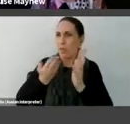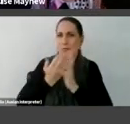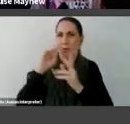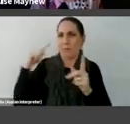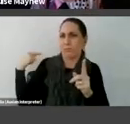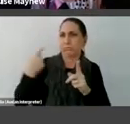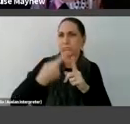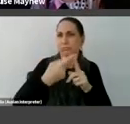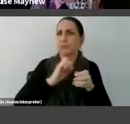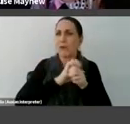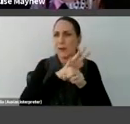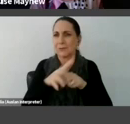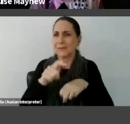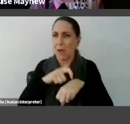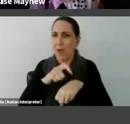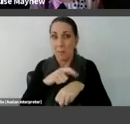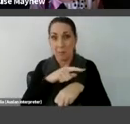And about a third of you said yes.